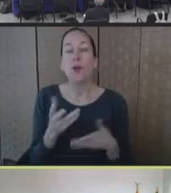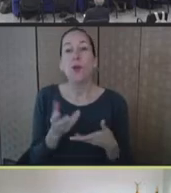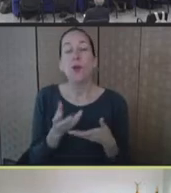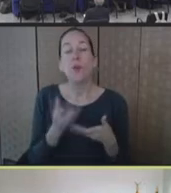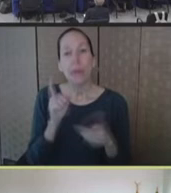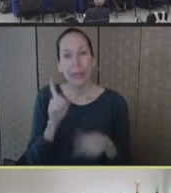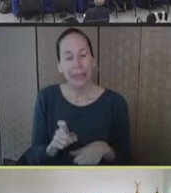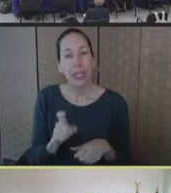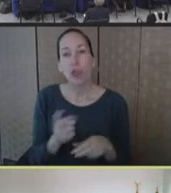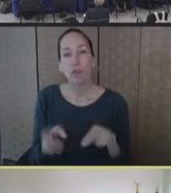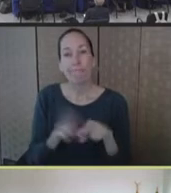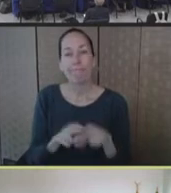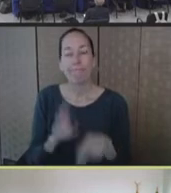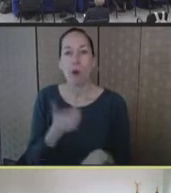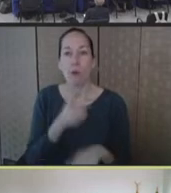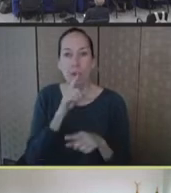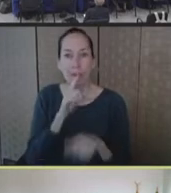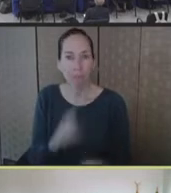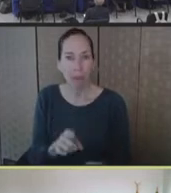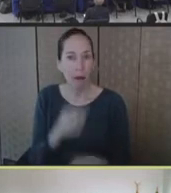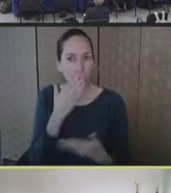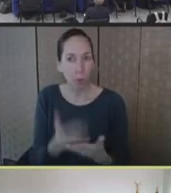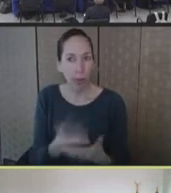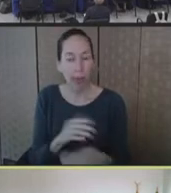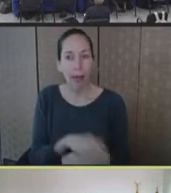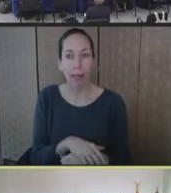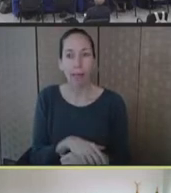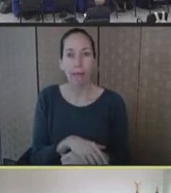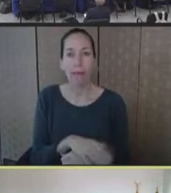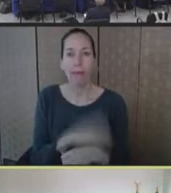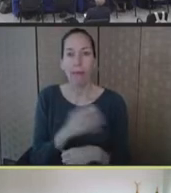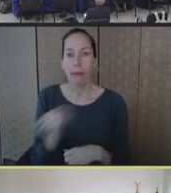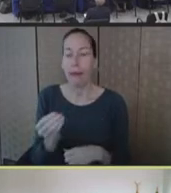and emerge from COVID more capable than we were when we went into it,